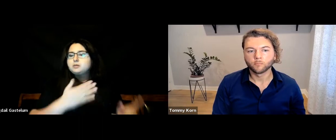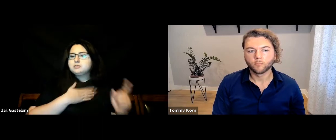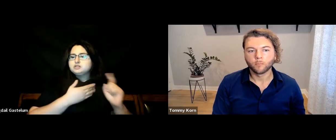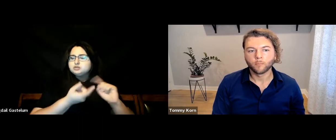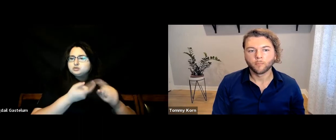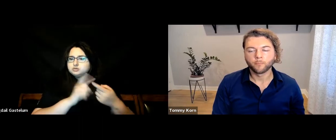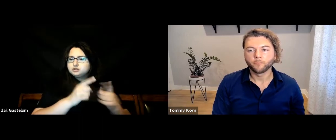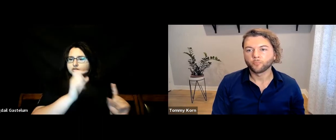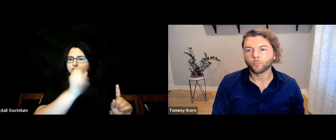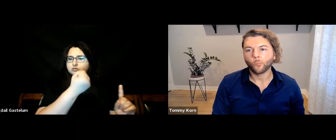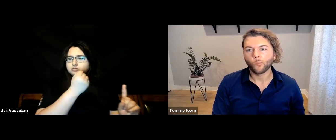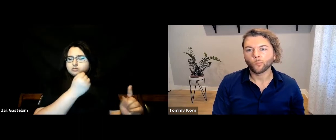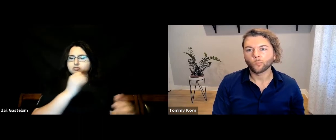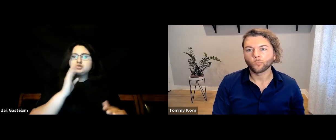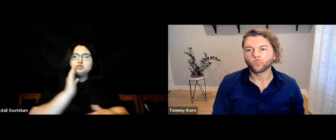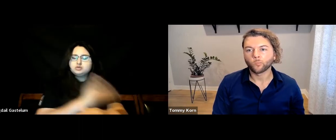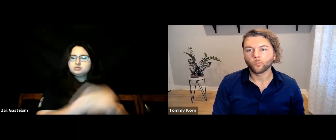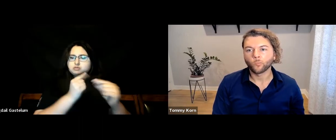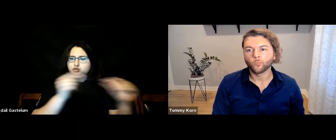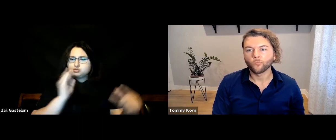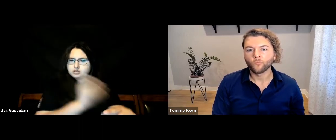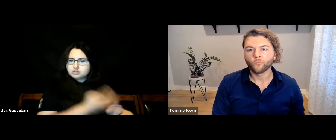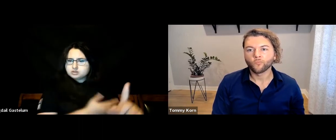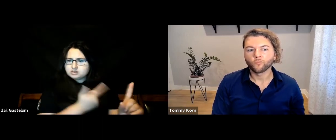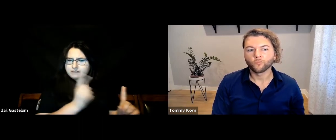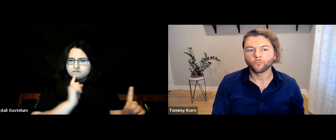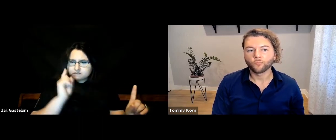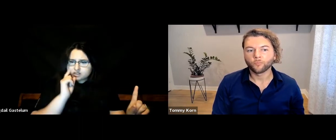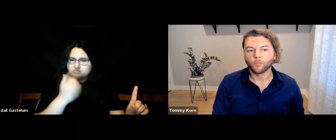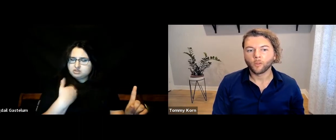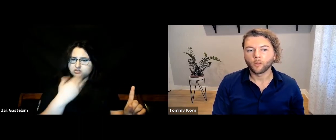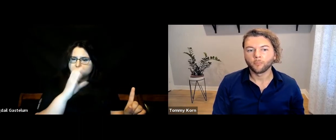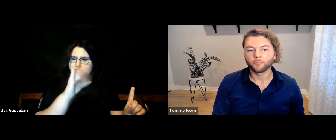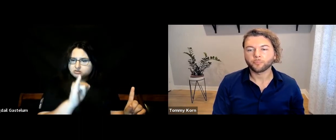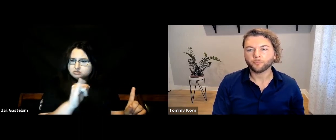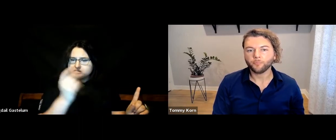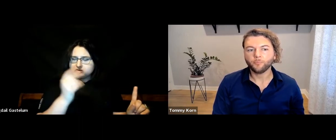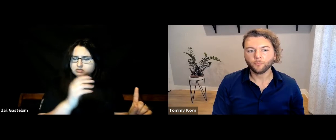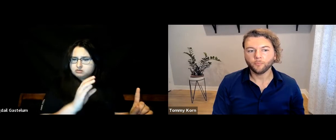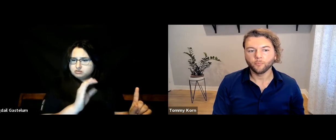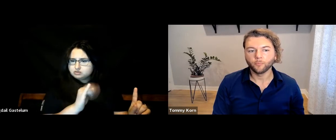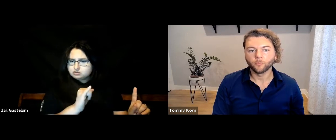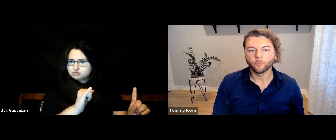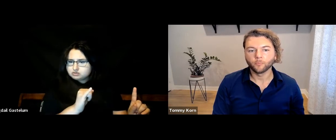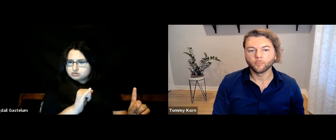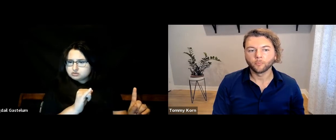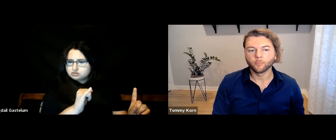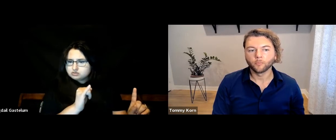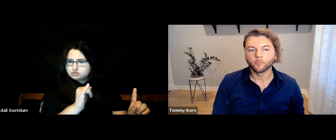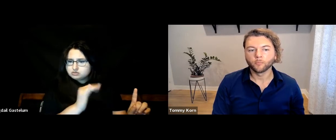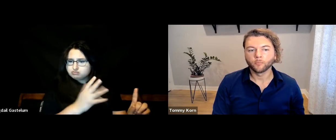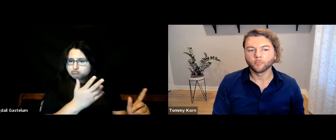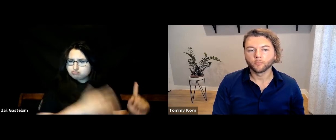[Bigdail] “My friend’s granddaughter is deaf and has a cochlear implant (CI).